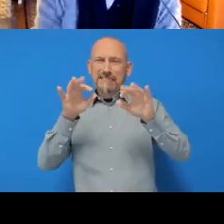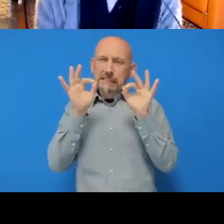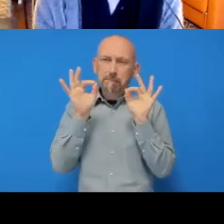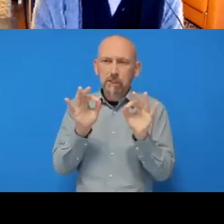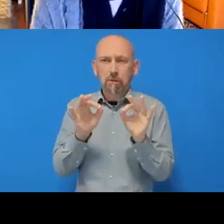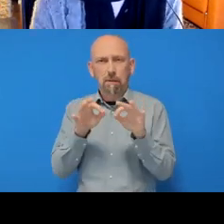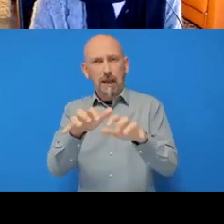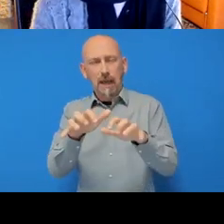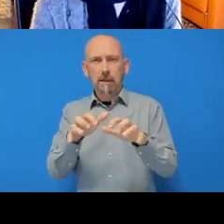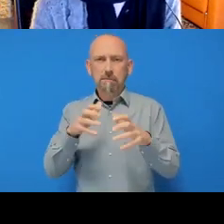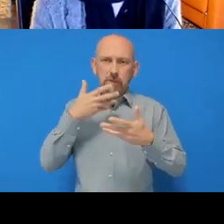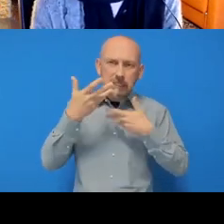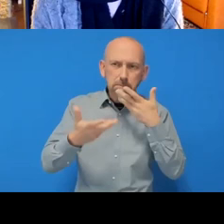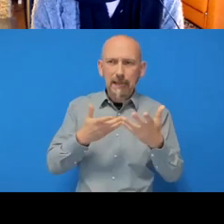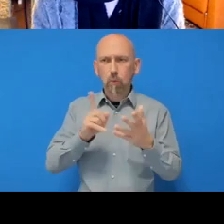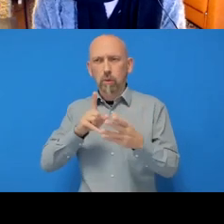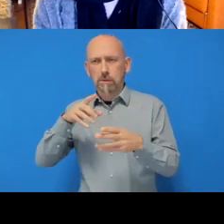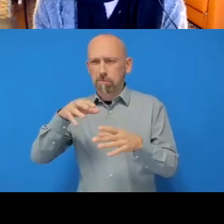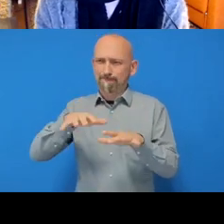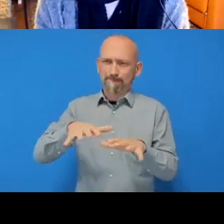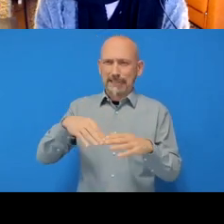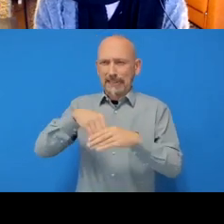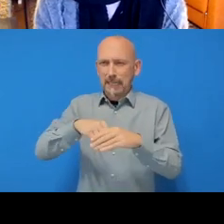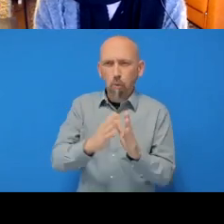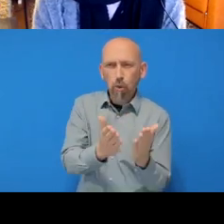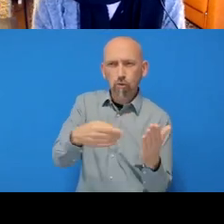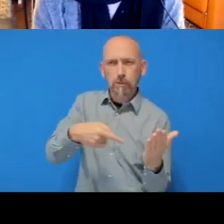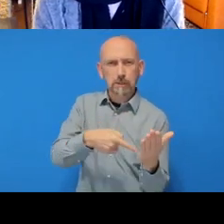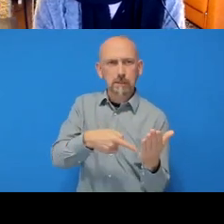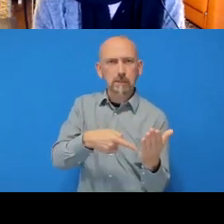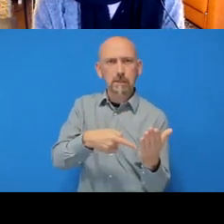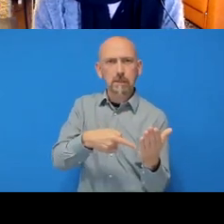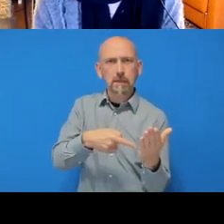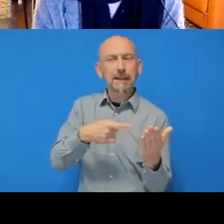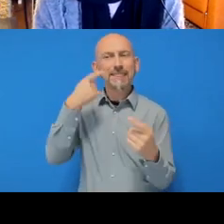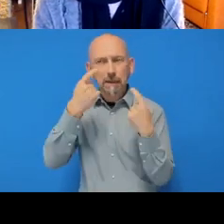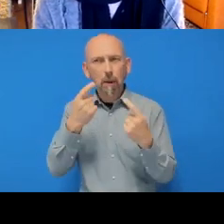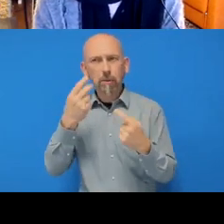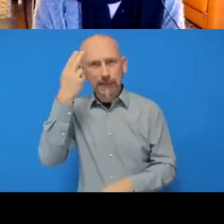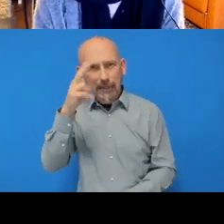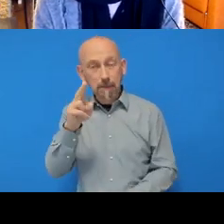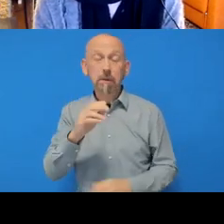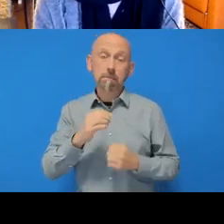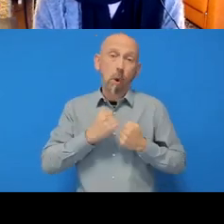And think carefully about your names, so both your GitHub username, but also what you name your repository,